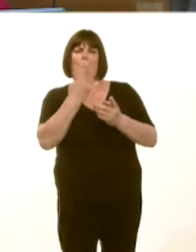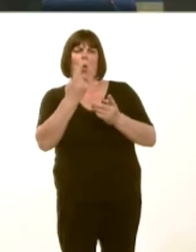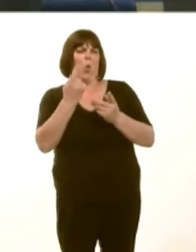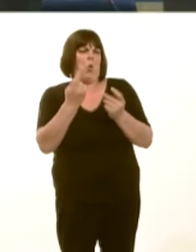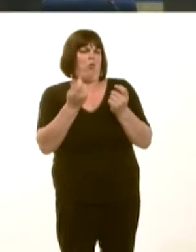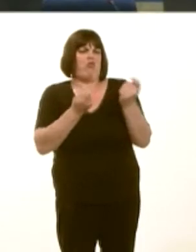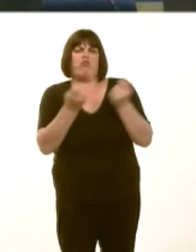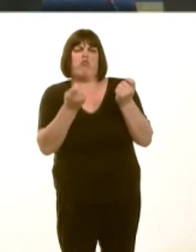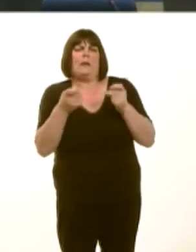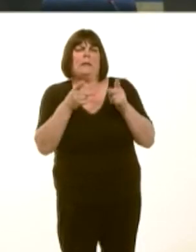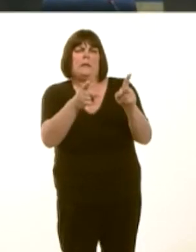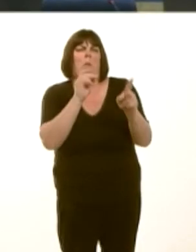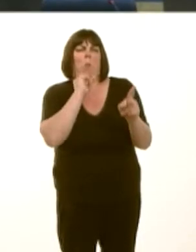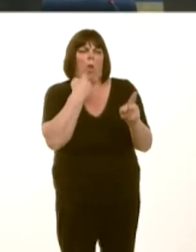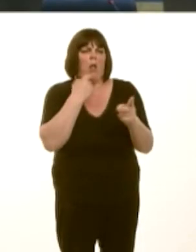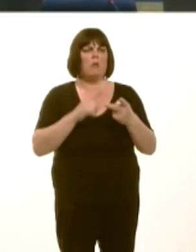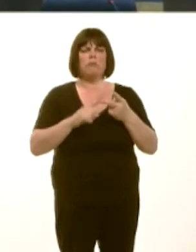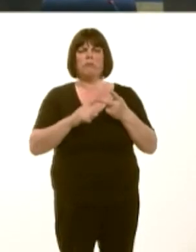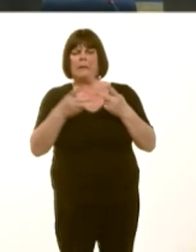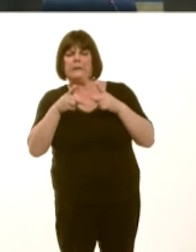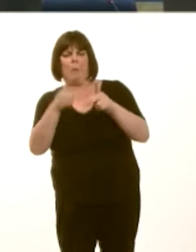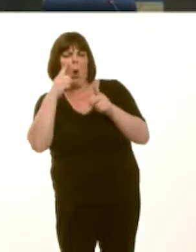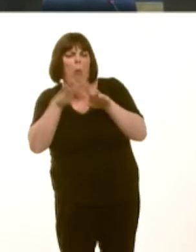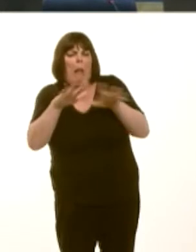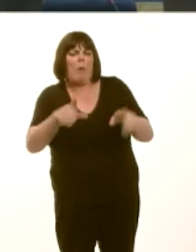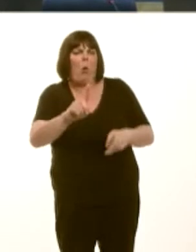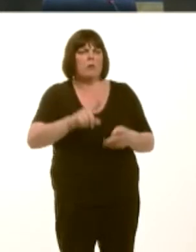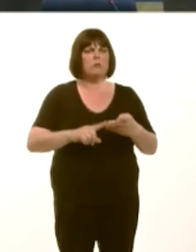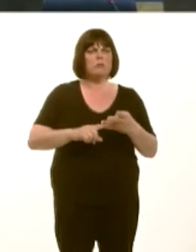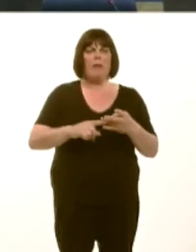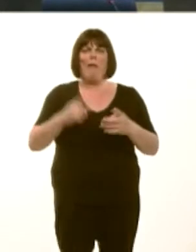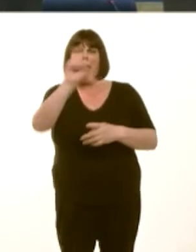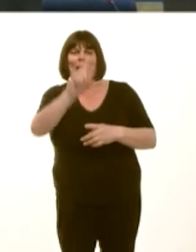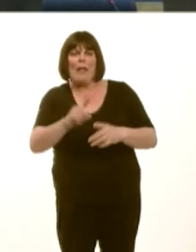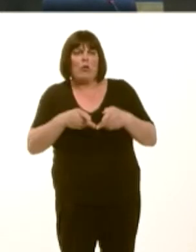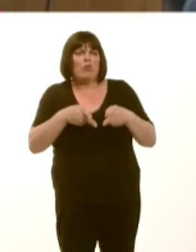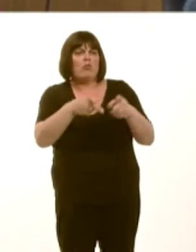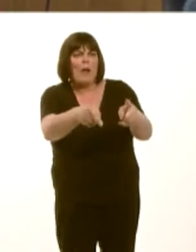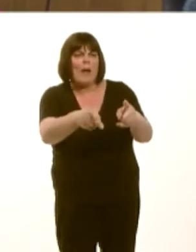the system; what kind of system it isóif itís electric traction, of course, thatís